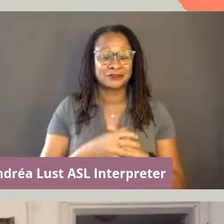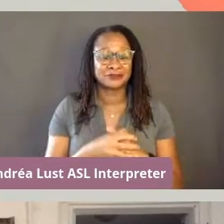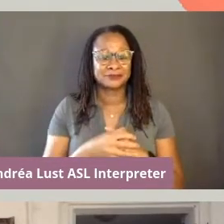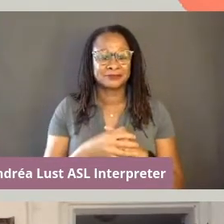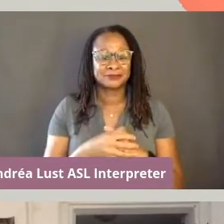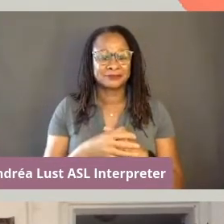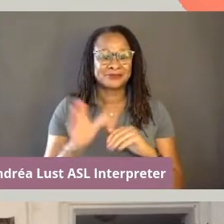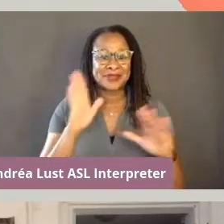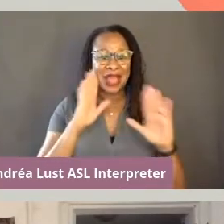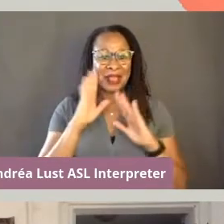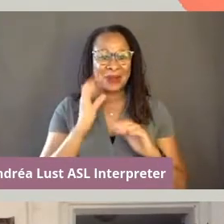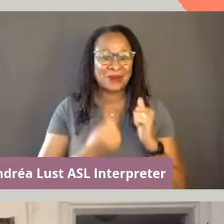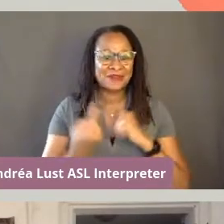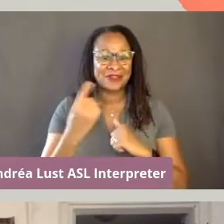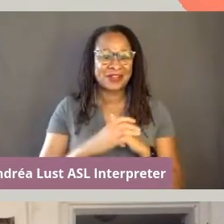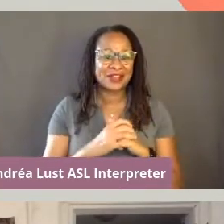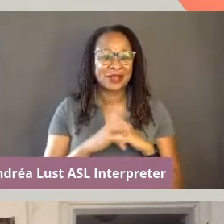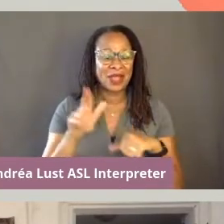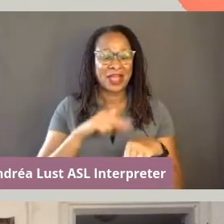Hi everyone. - Introducing yourself. Of course, thank you Sonia.